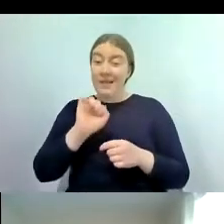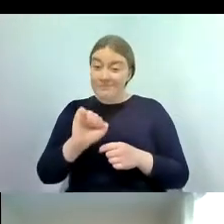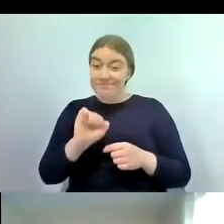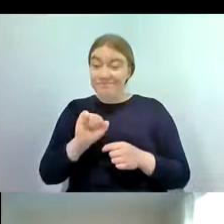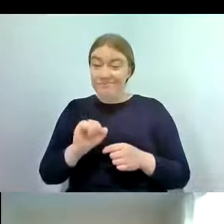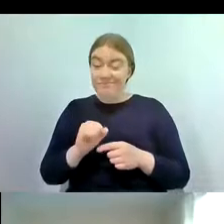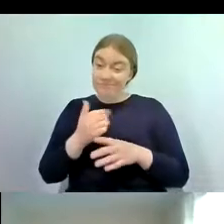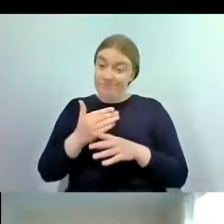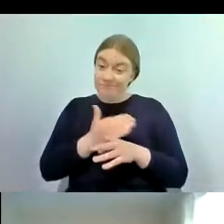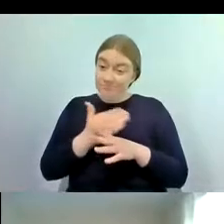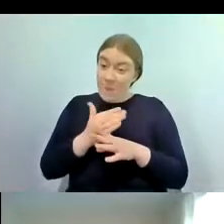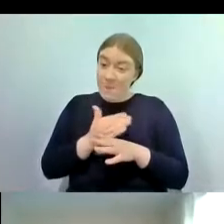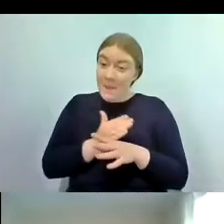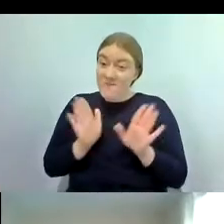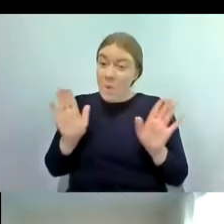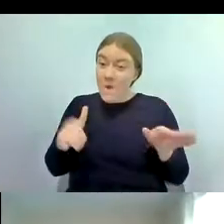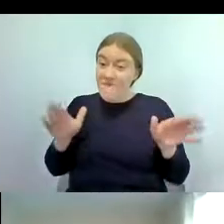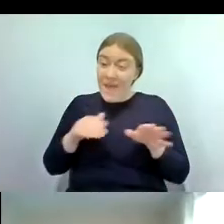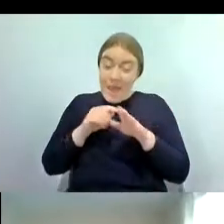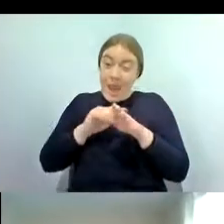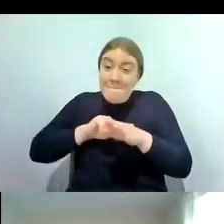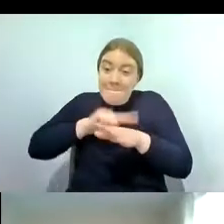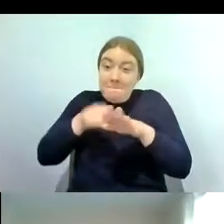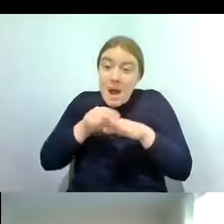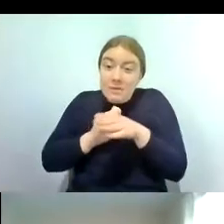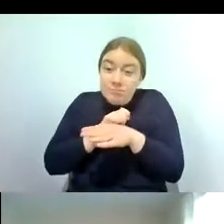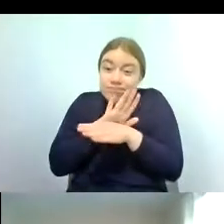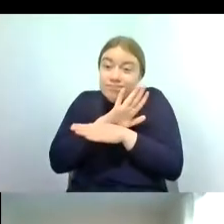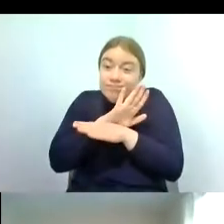wing buds present so that you can just see them on the top of the thorax there